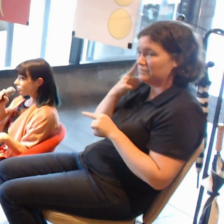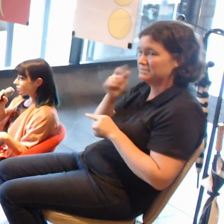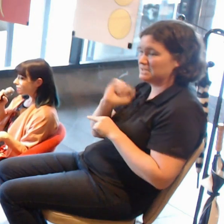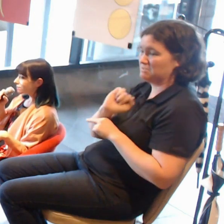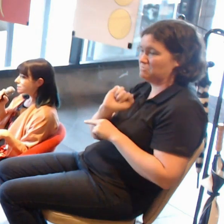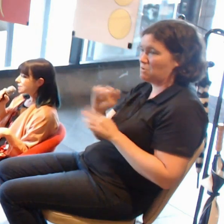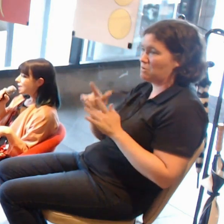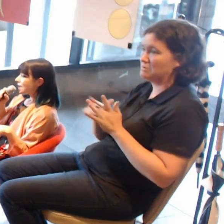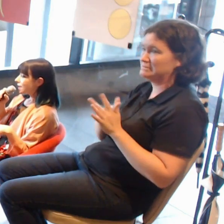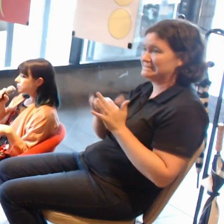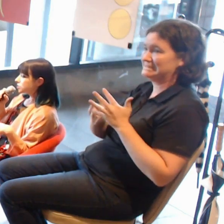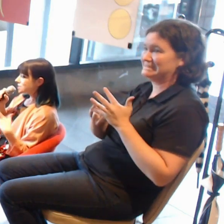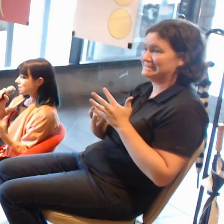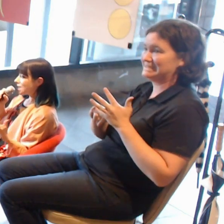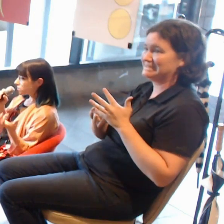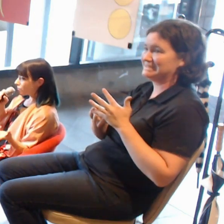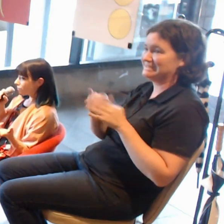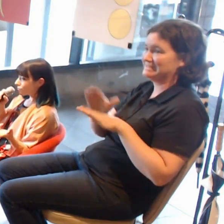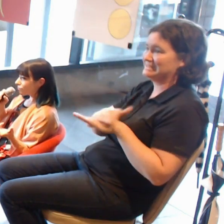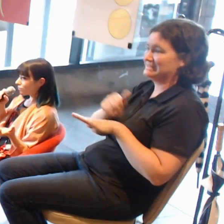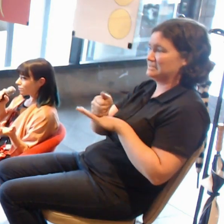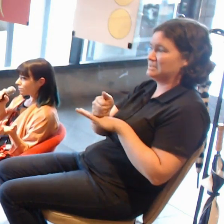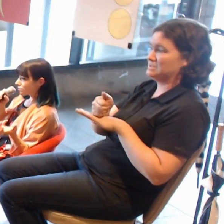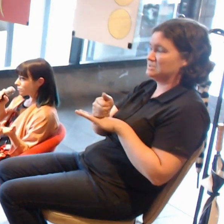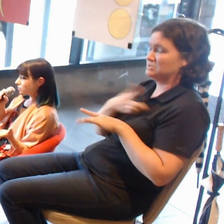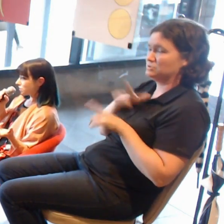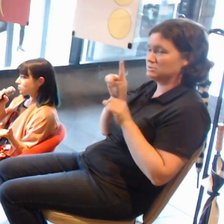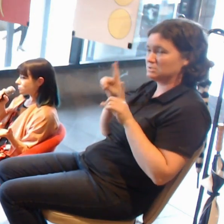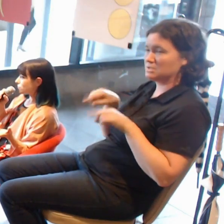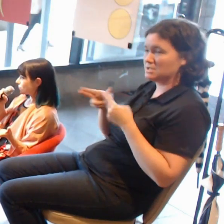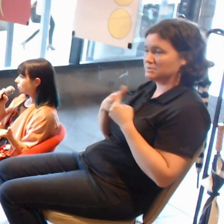she starts with the two-dimensional drawing